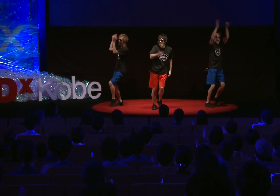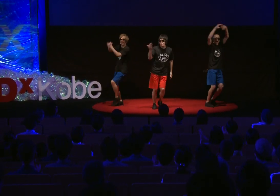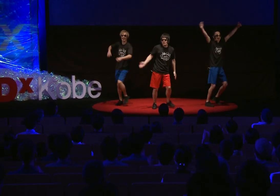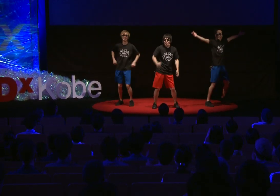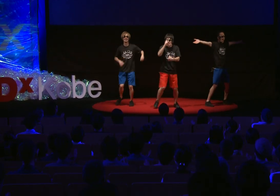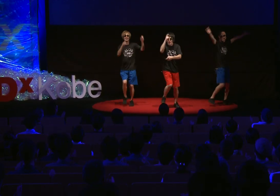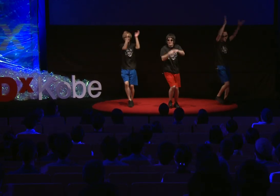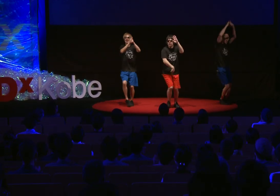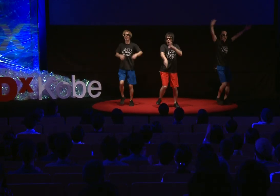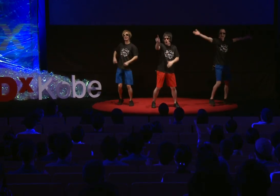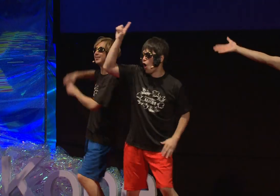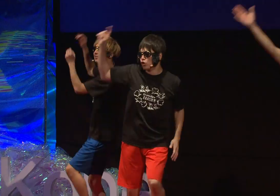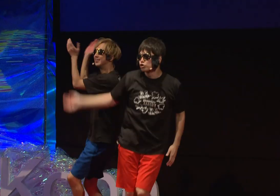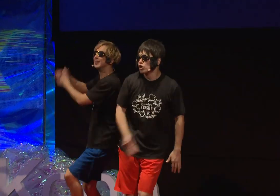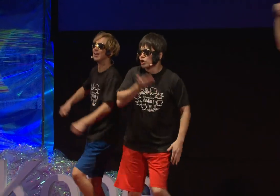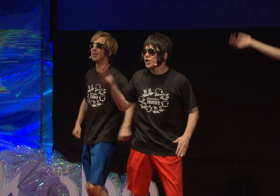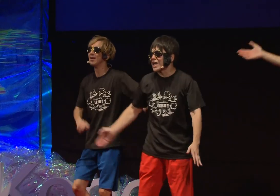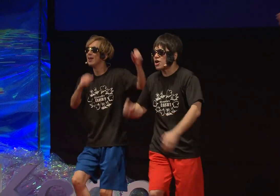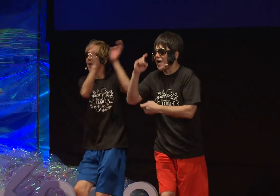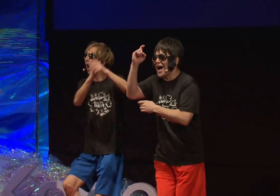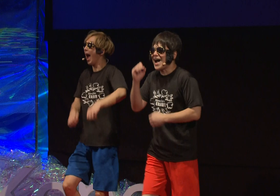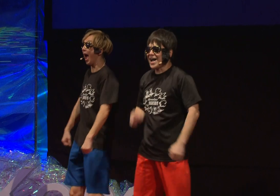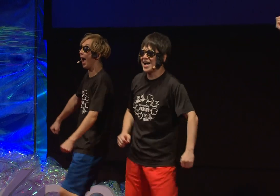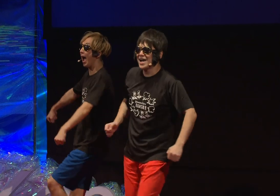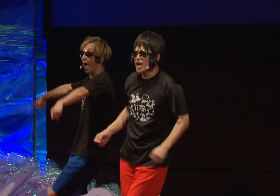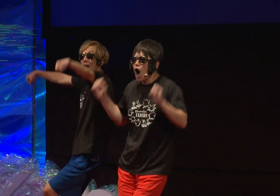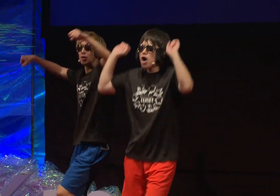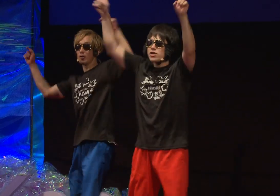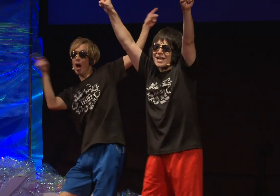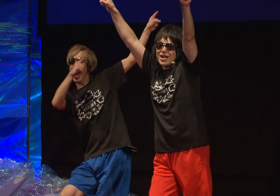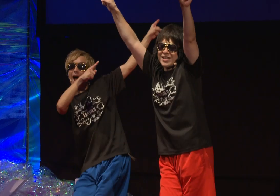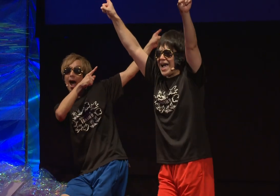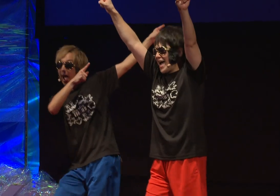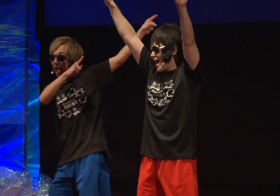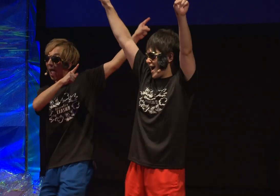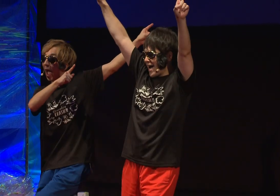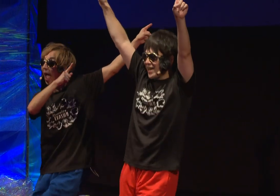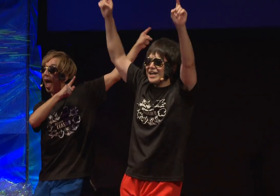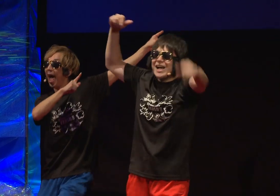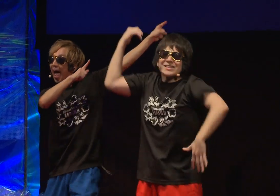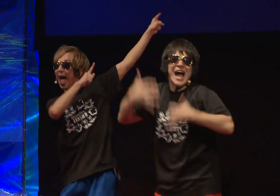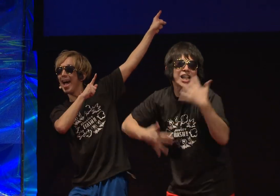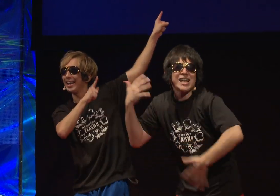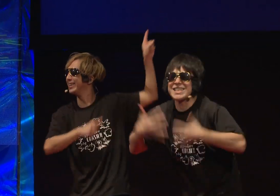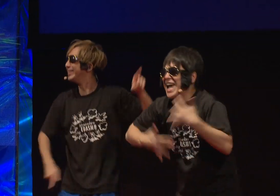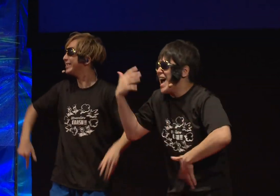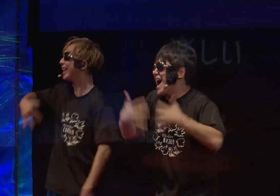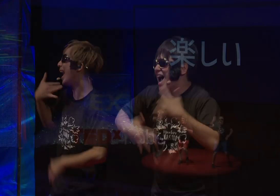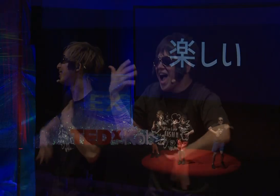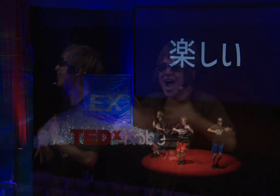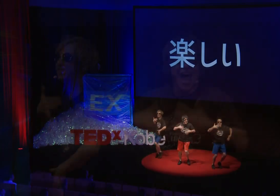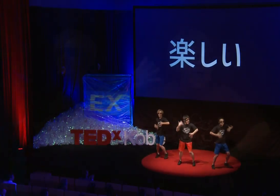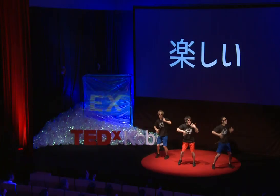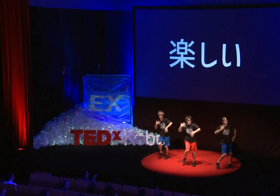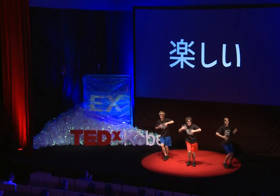O: Let's move on to the next word. The next word is this! Fun!